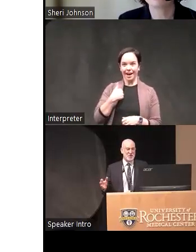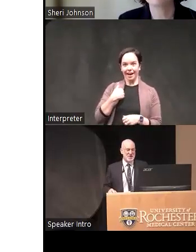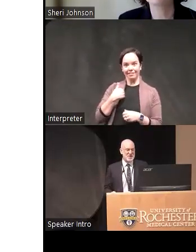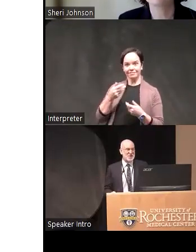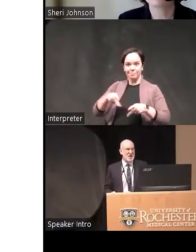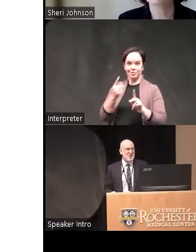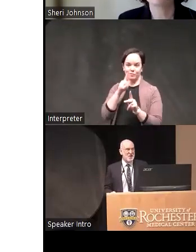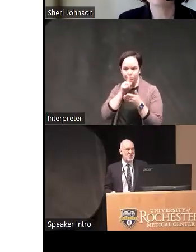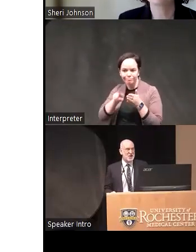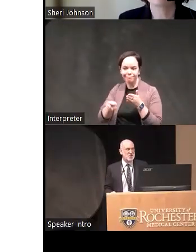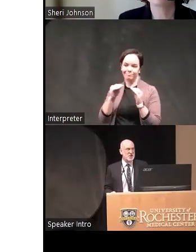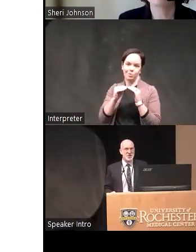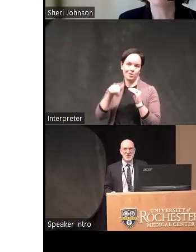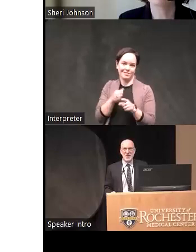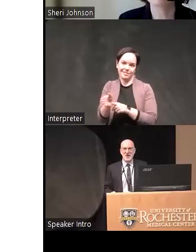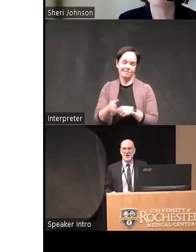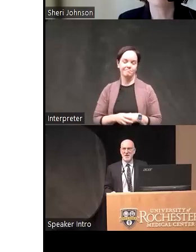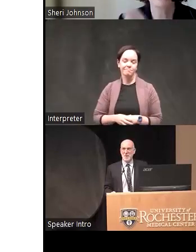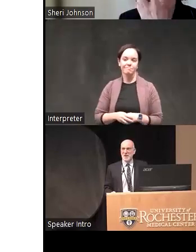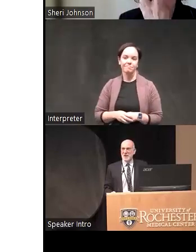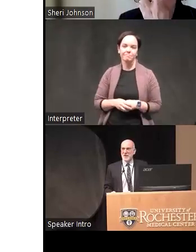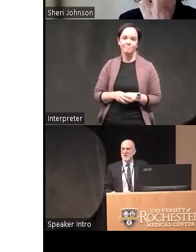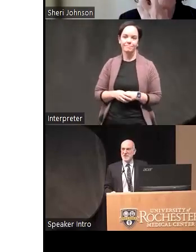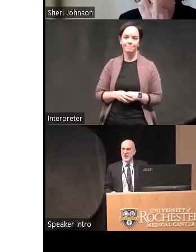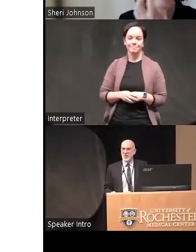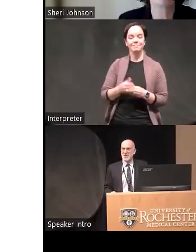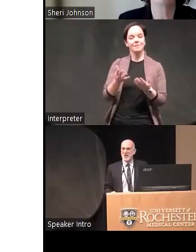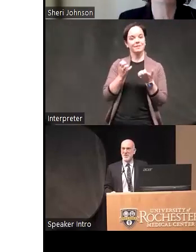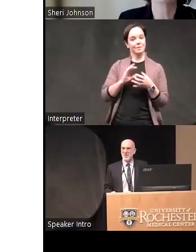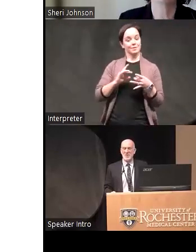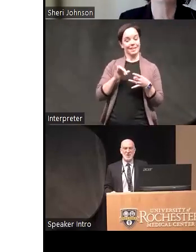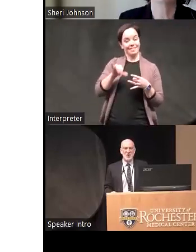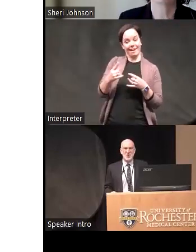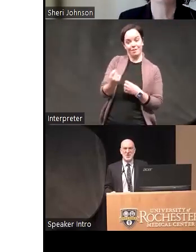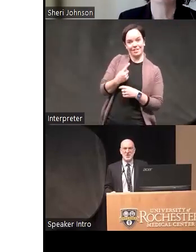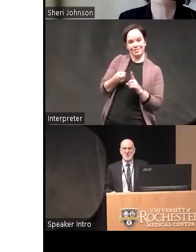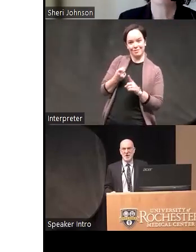in this field so I just want to say since that question came from one of our co-directors of